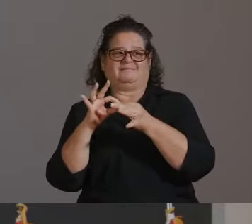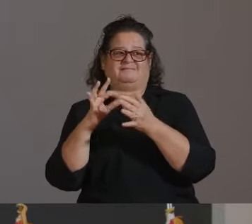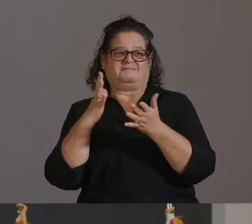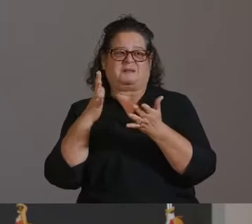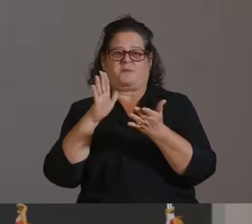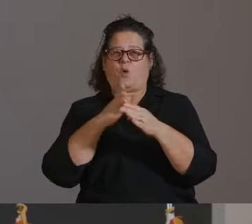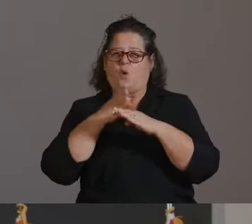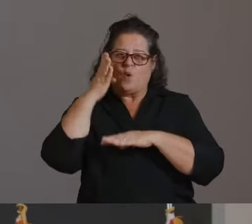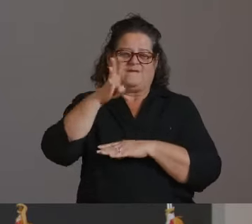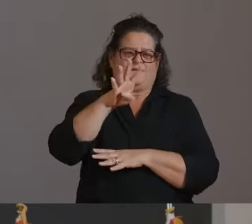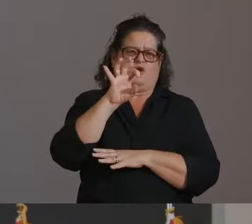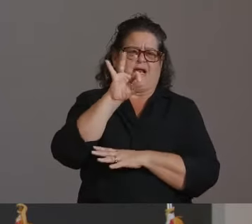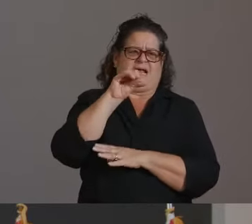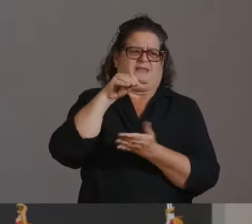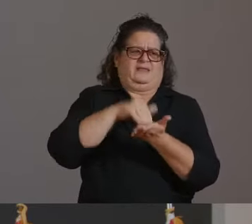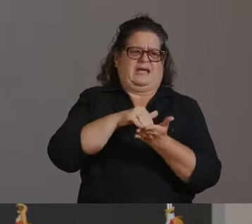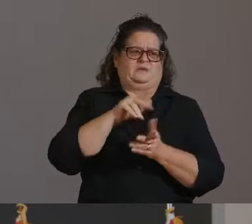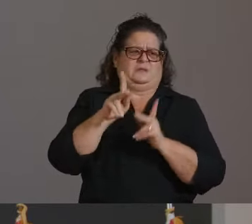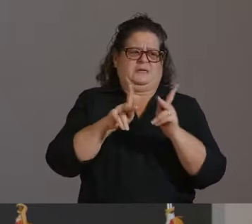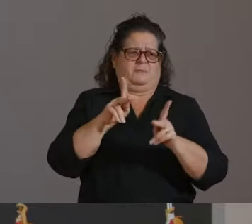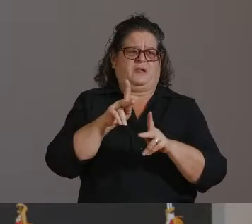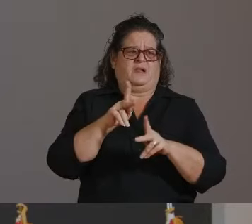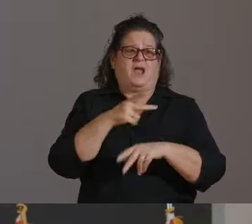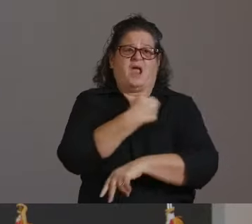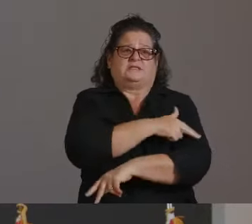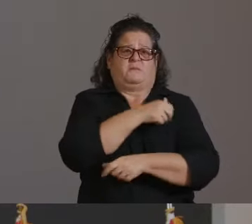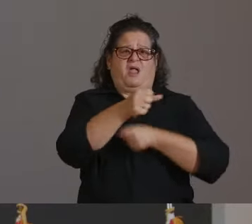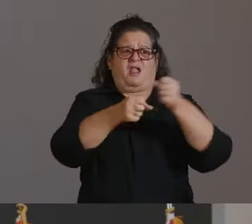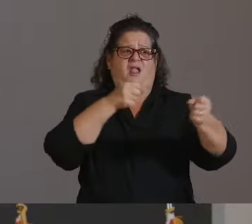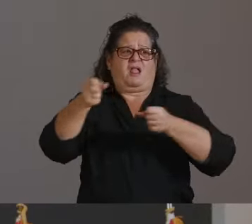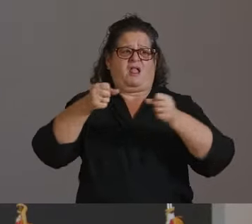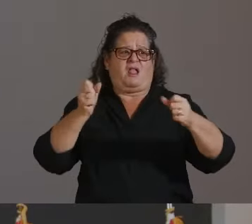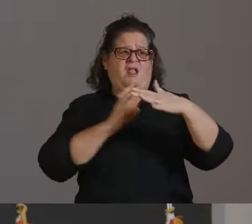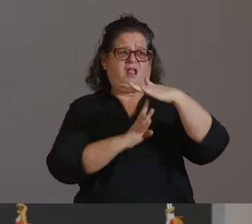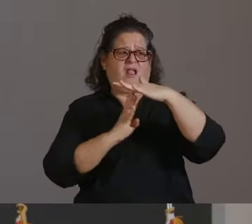DURING 2018-2019 INFLUENZA SEASON.